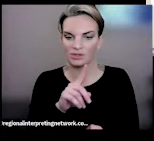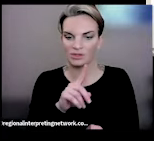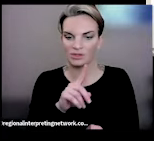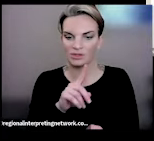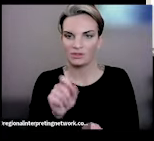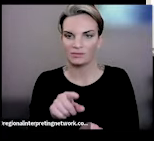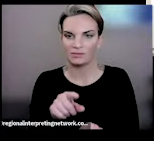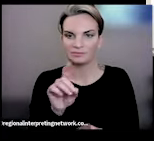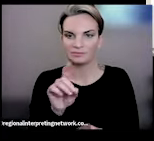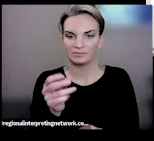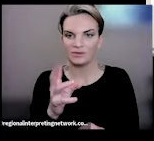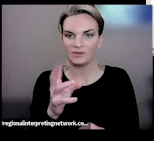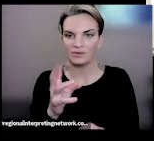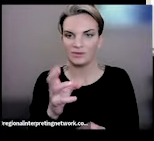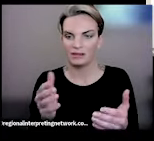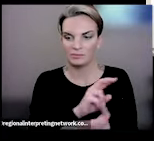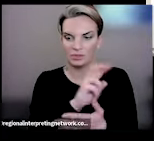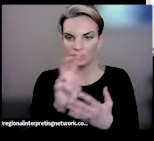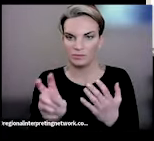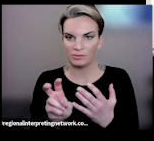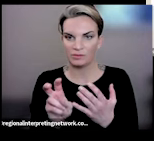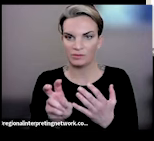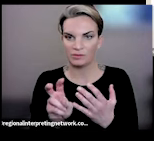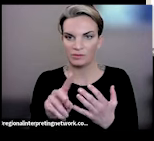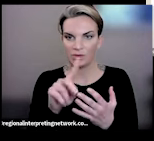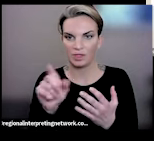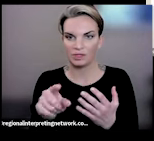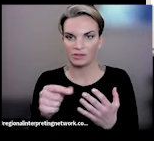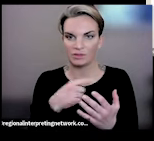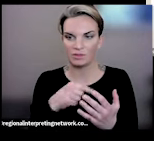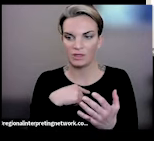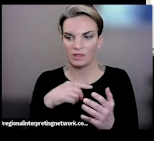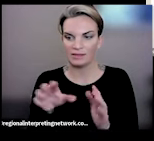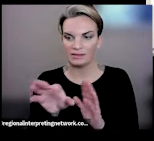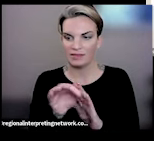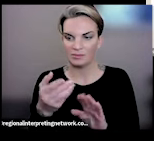just want to go ahead and jump to the questions that we had selected prior or if you have a